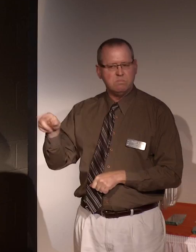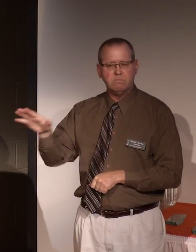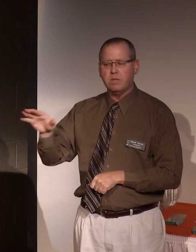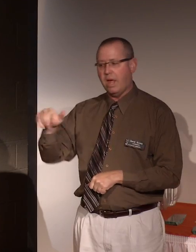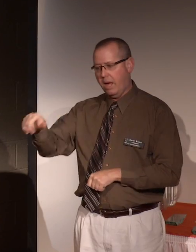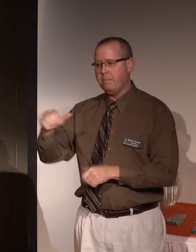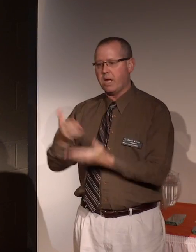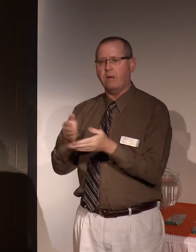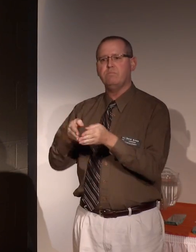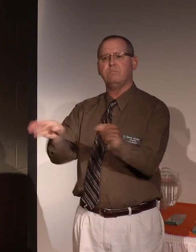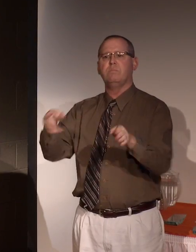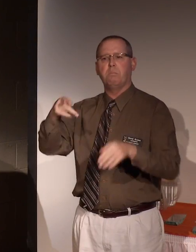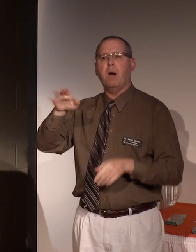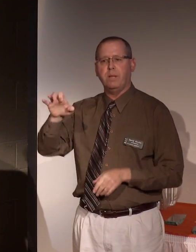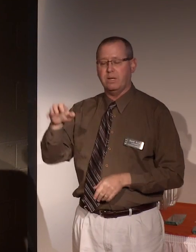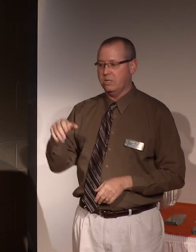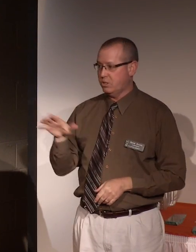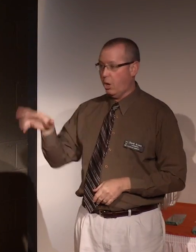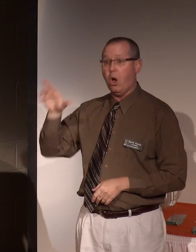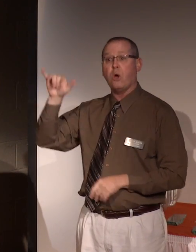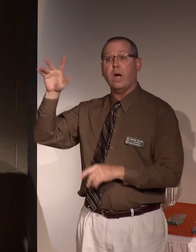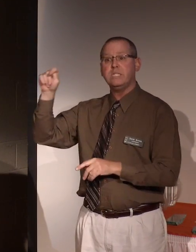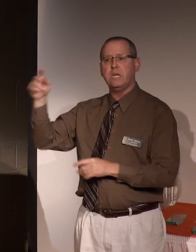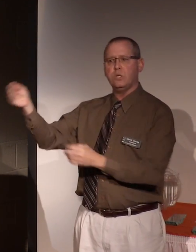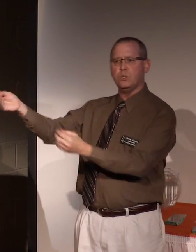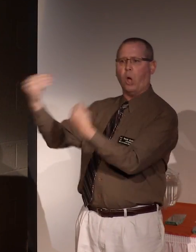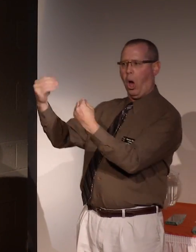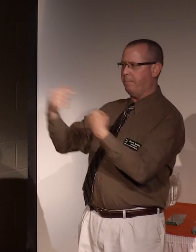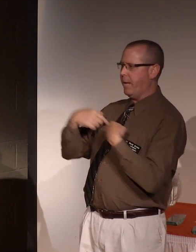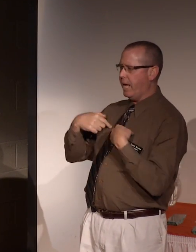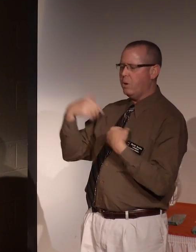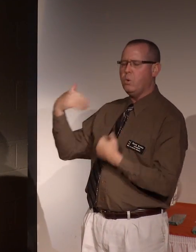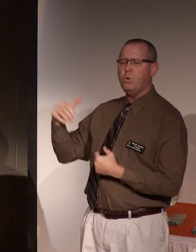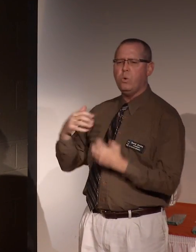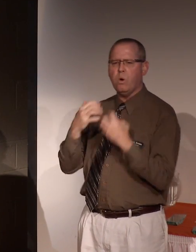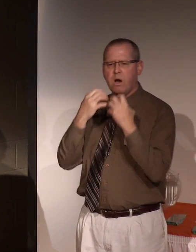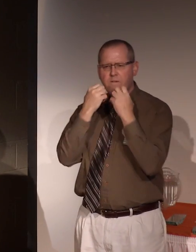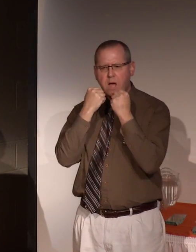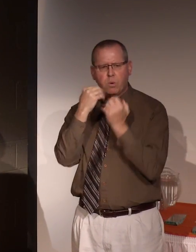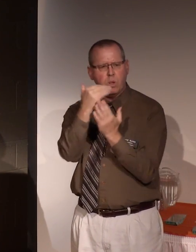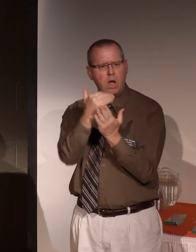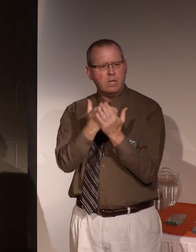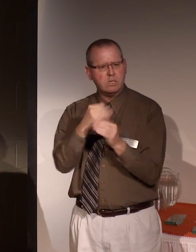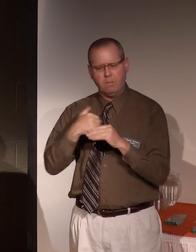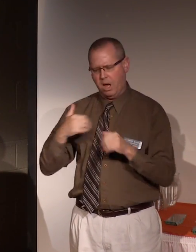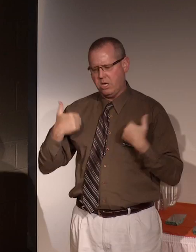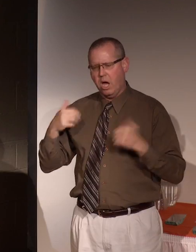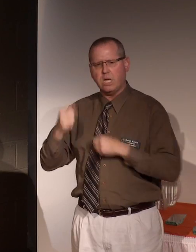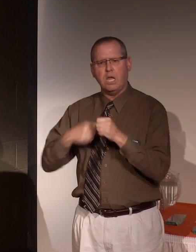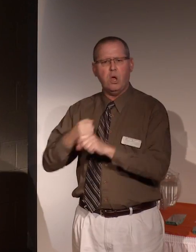public. So RIT taught me a very valuable lesson in my formative years,